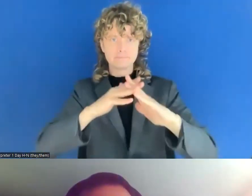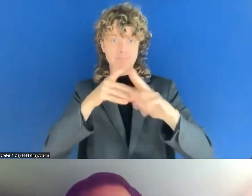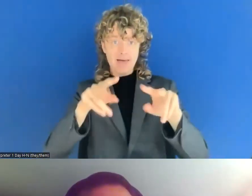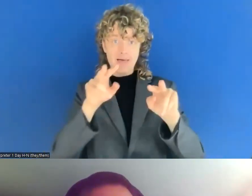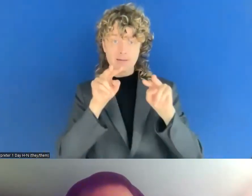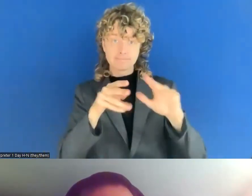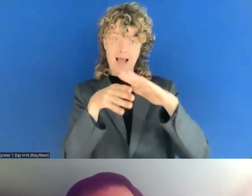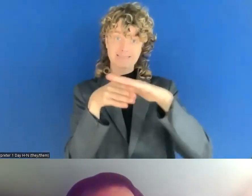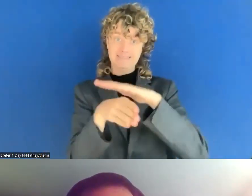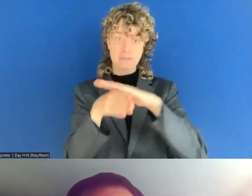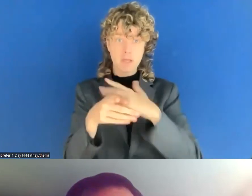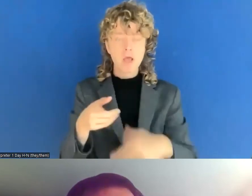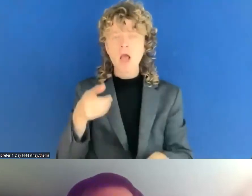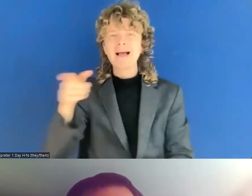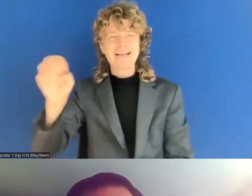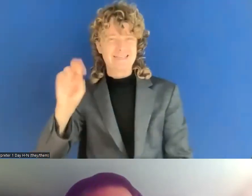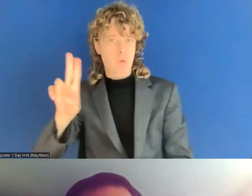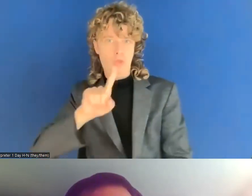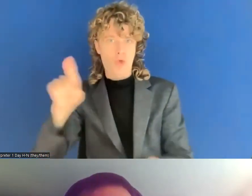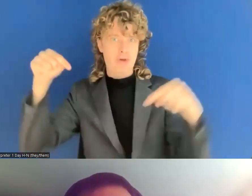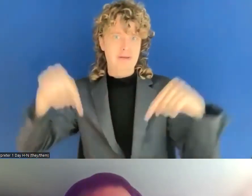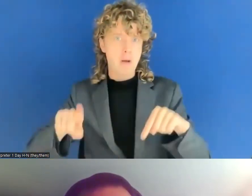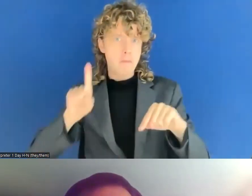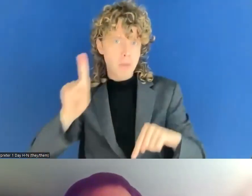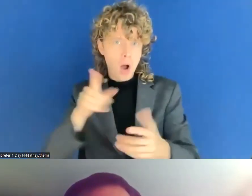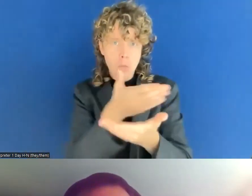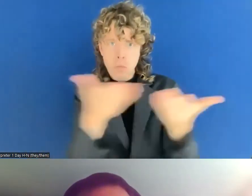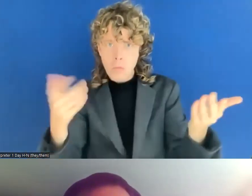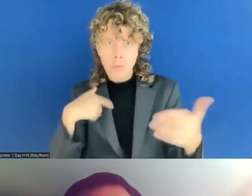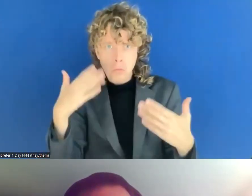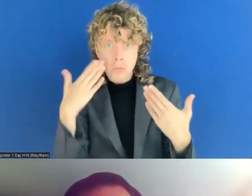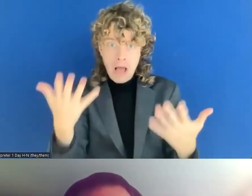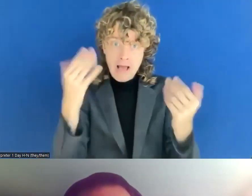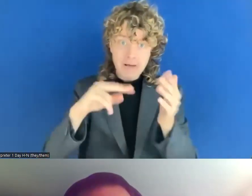of those plans. Down, Alejandro? Do you think they will do that? No, I don't know either. Sorry.